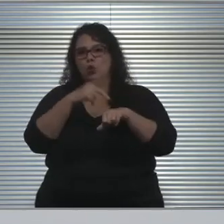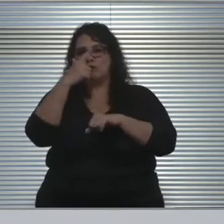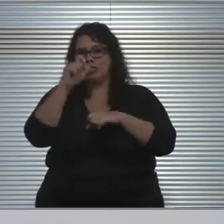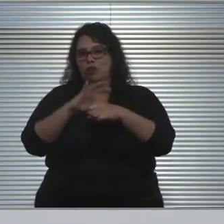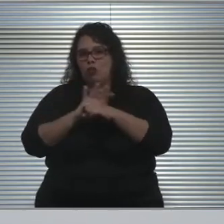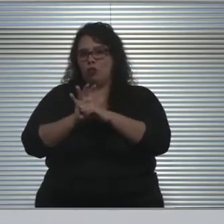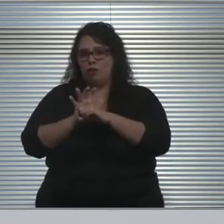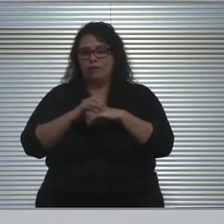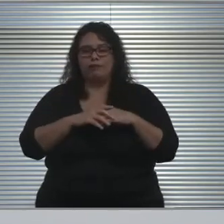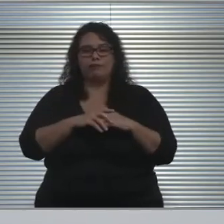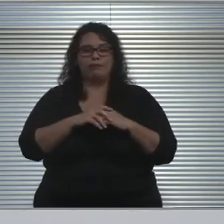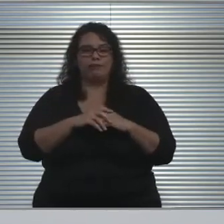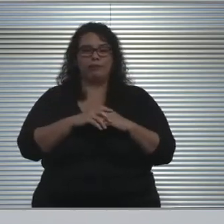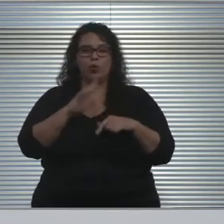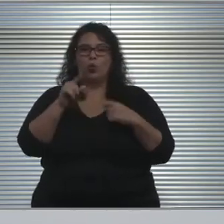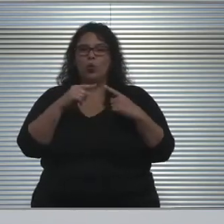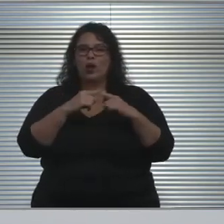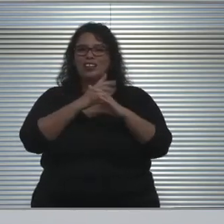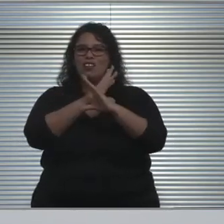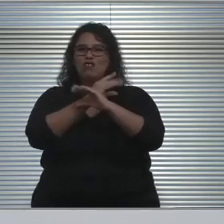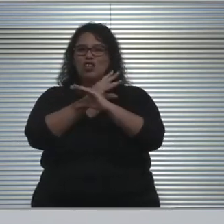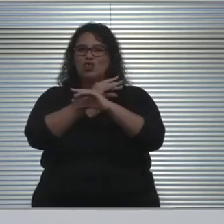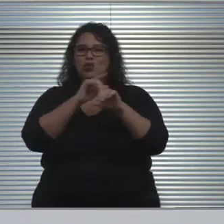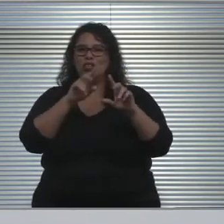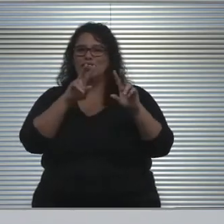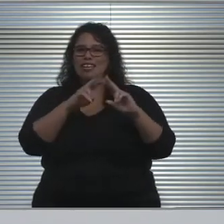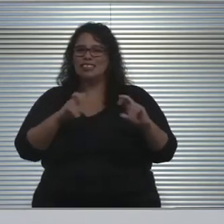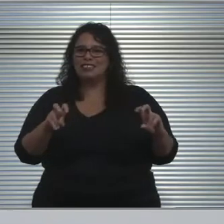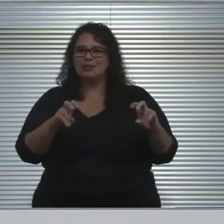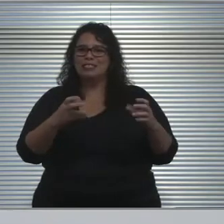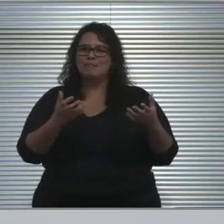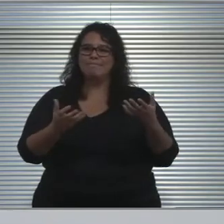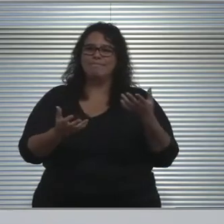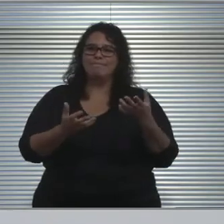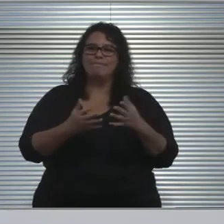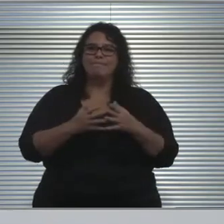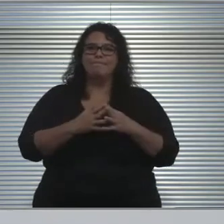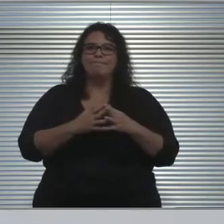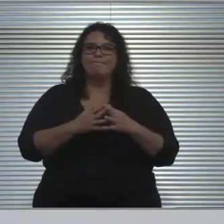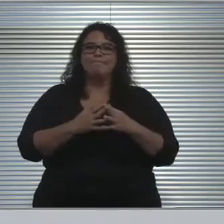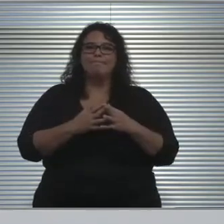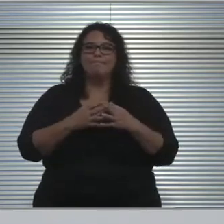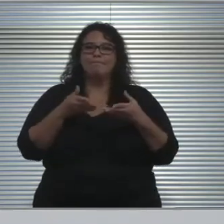When you conduct virtual assessments you also allow the opportunity